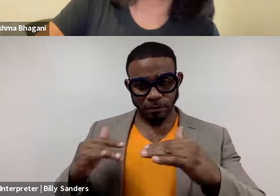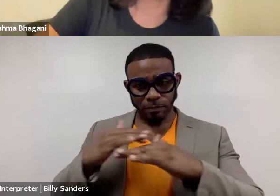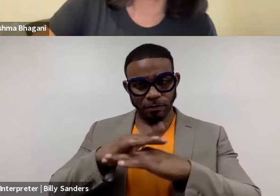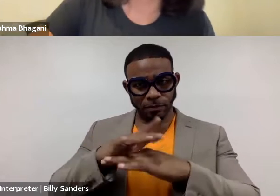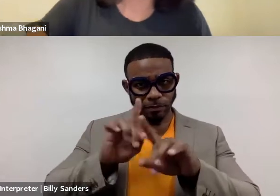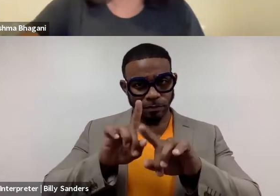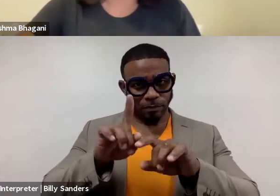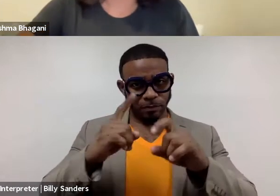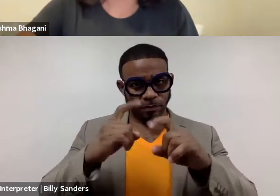No, complicated indeed.